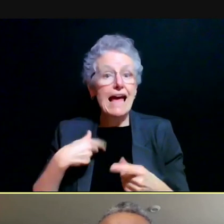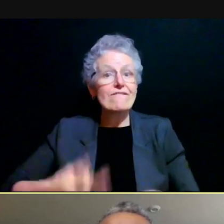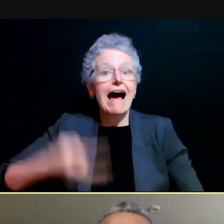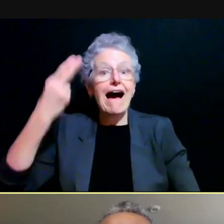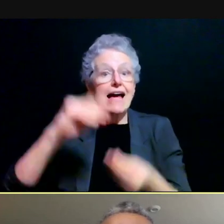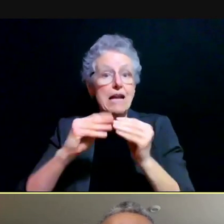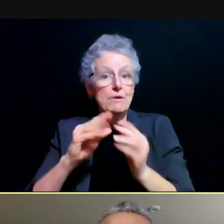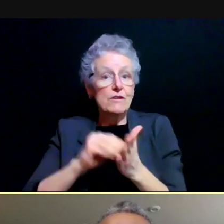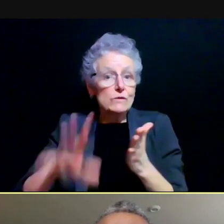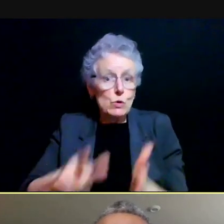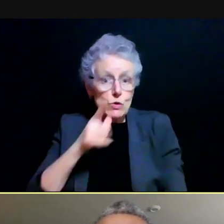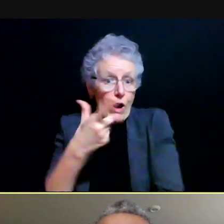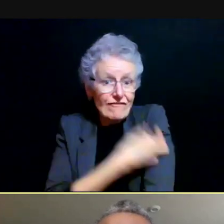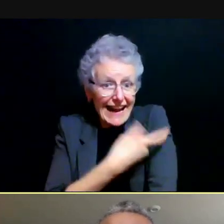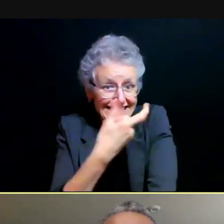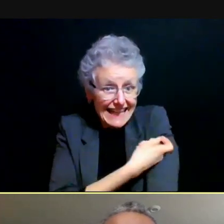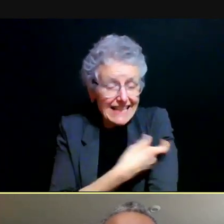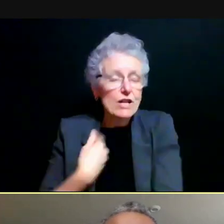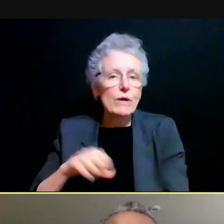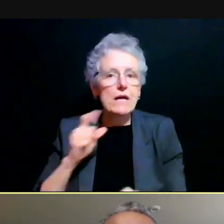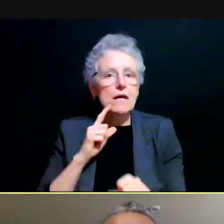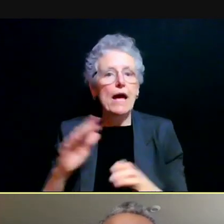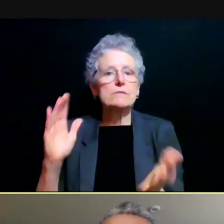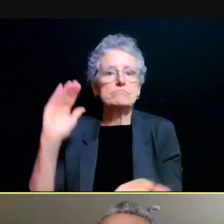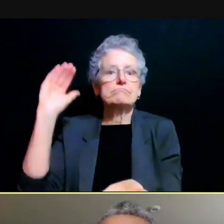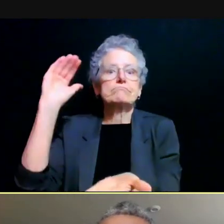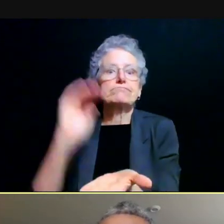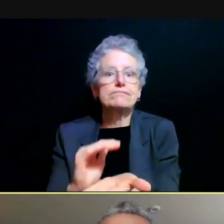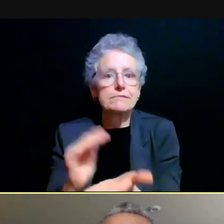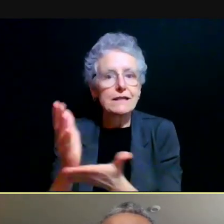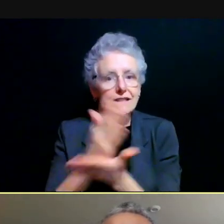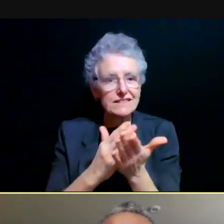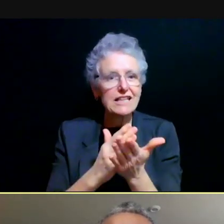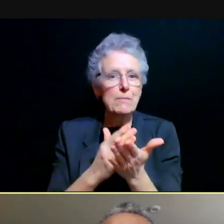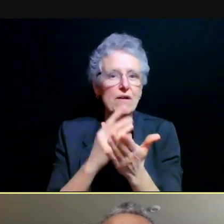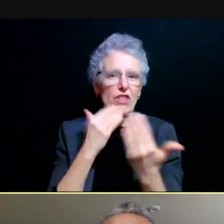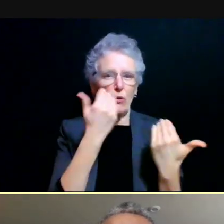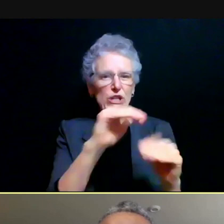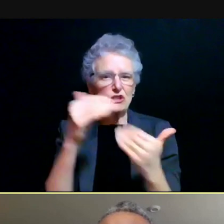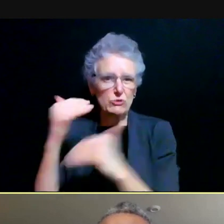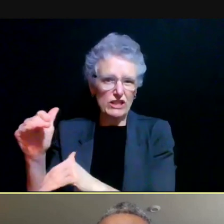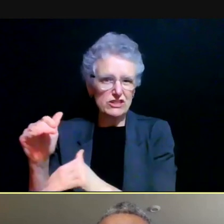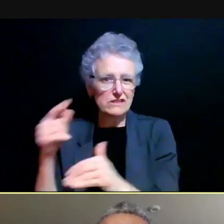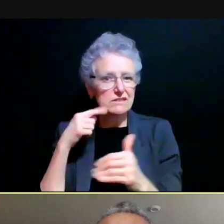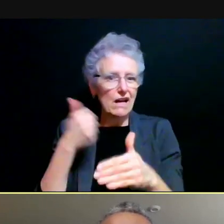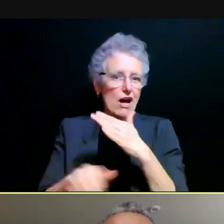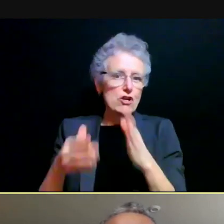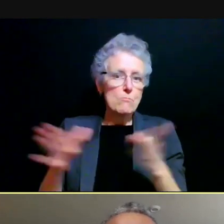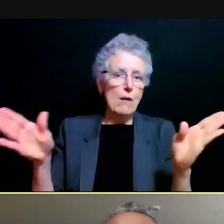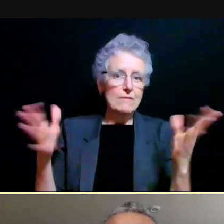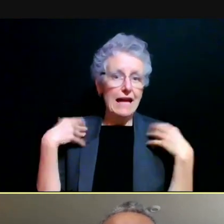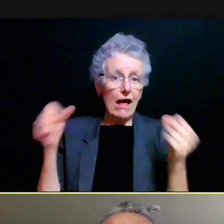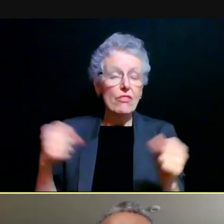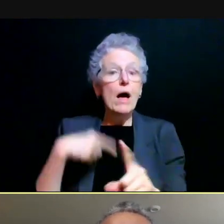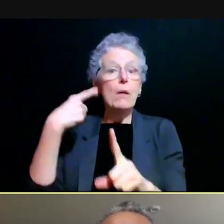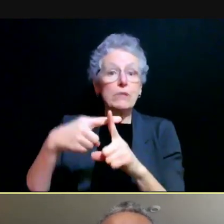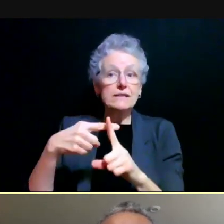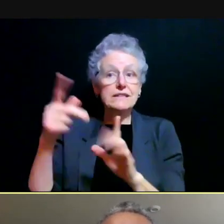and that we can relax some of the public health measures and also policies around the state as well.